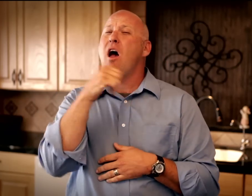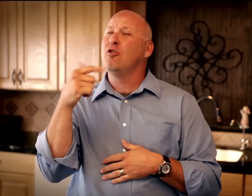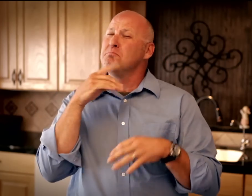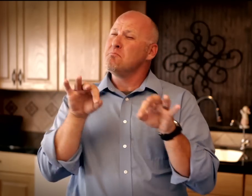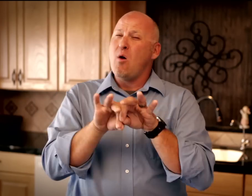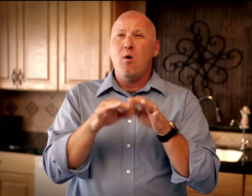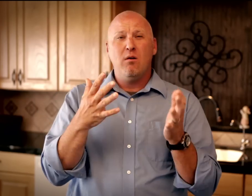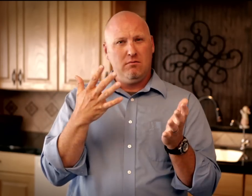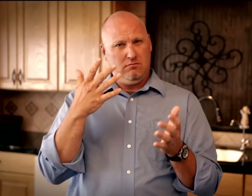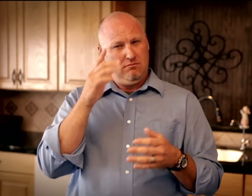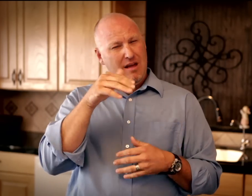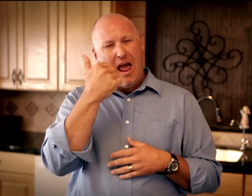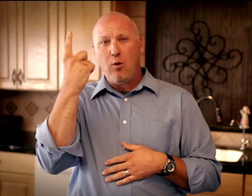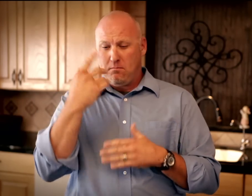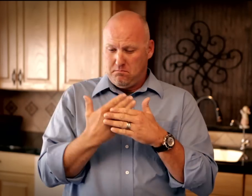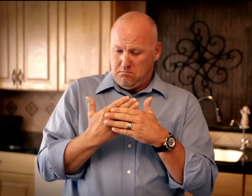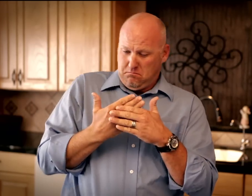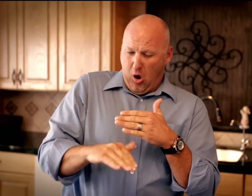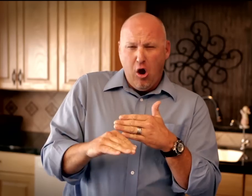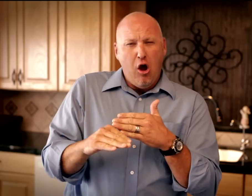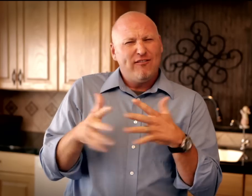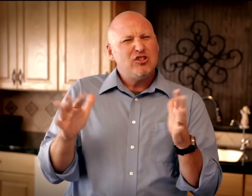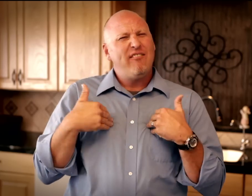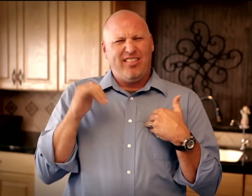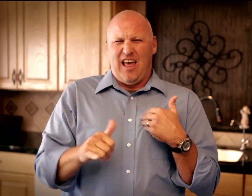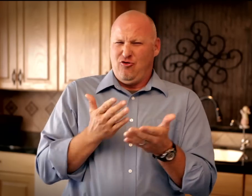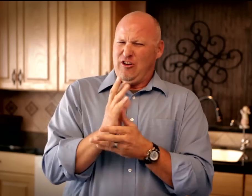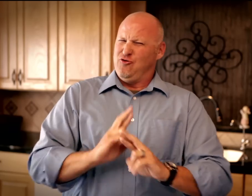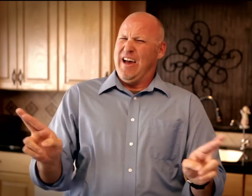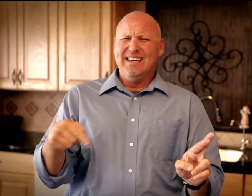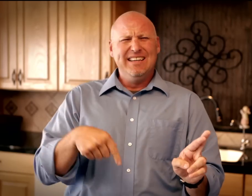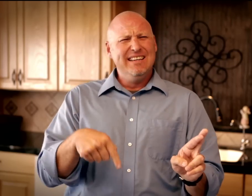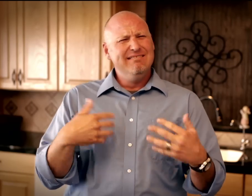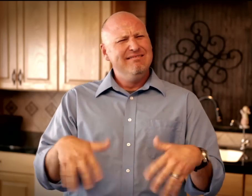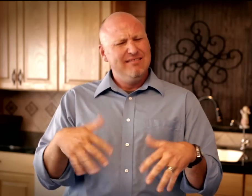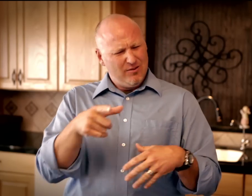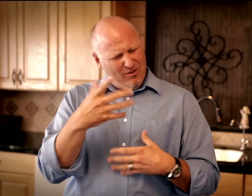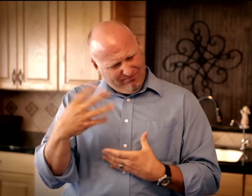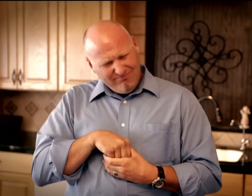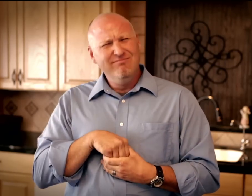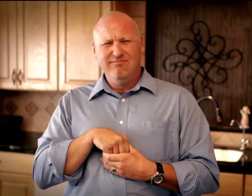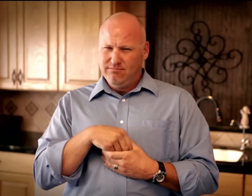Another important meaning has to do with what's inside all of us when we were born.